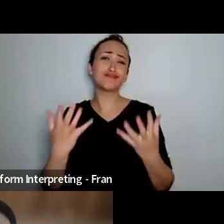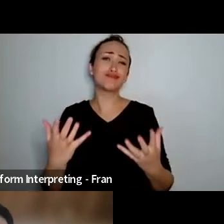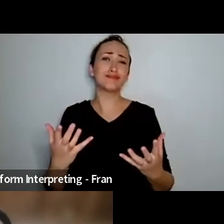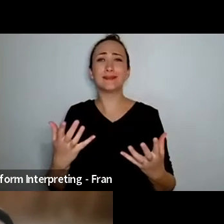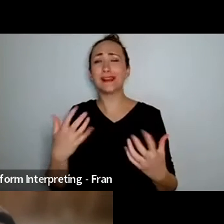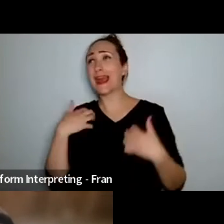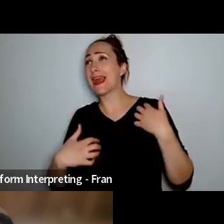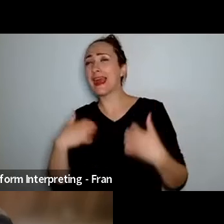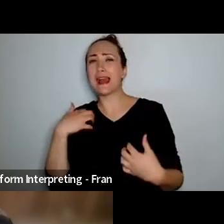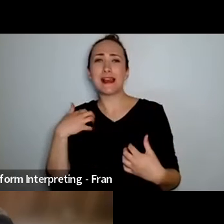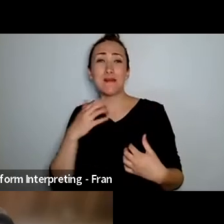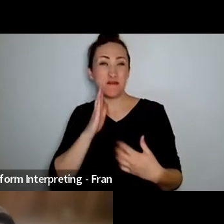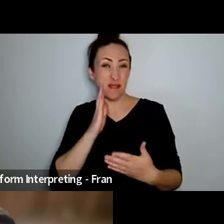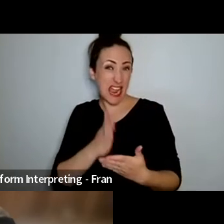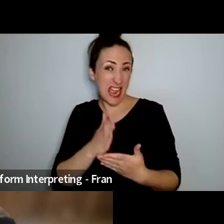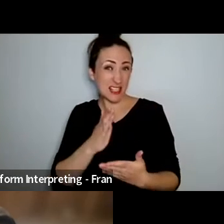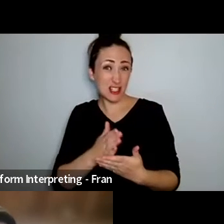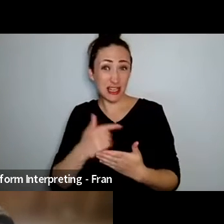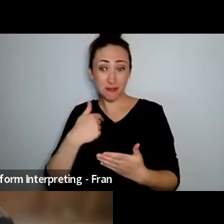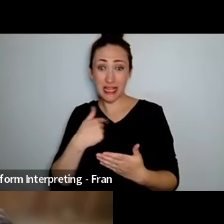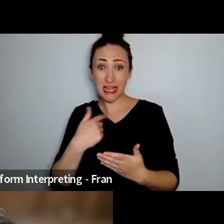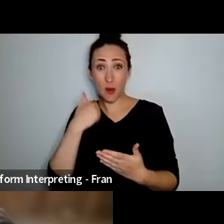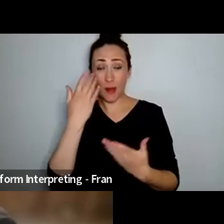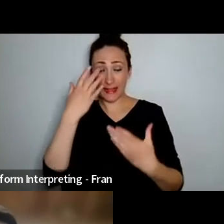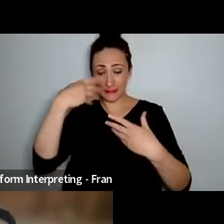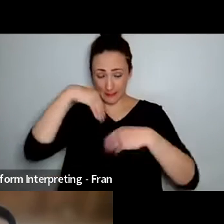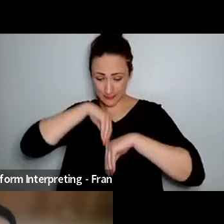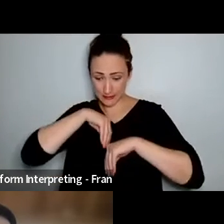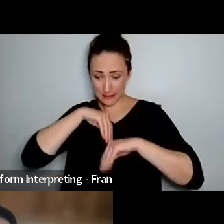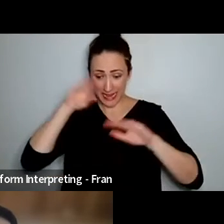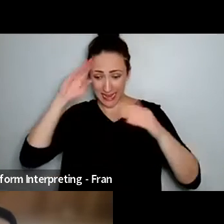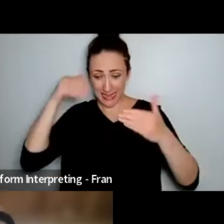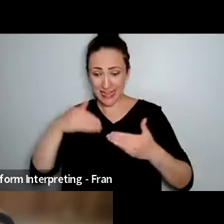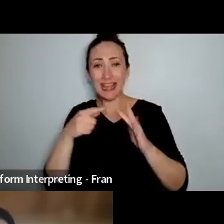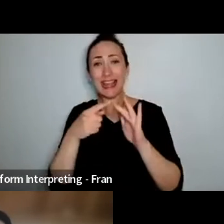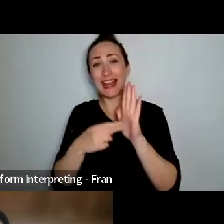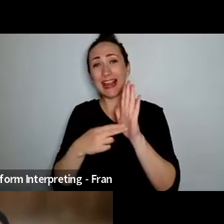I'm actually an introvert and I actually enjoy my alone time and I think I need that because